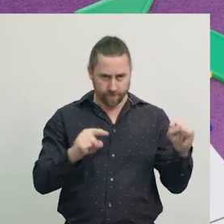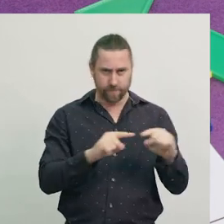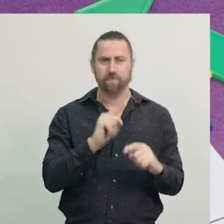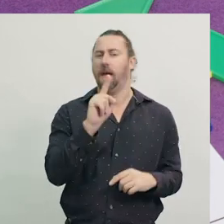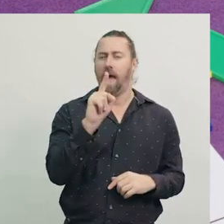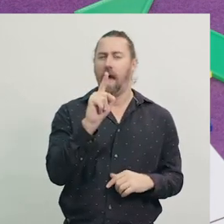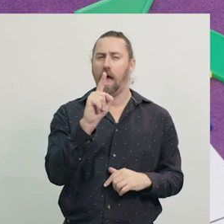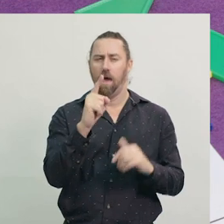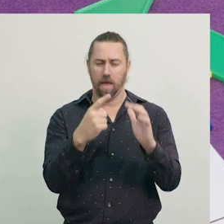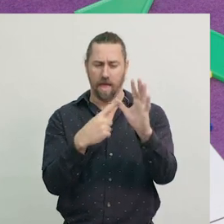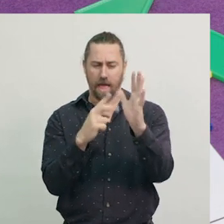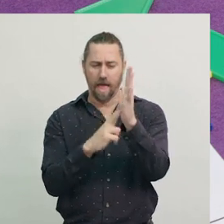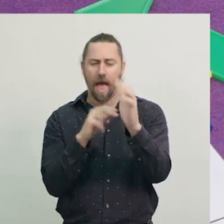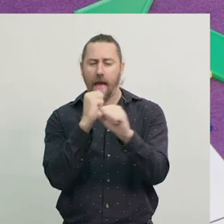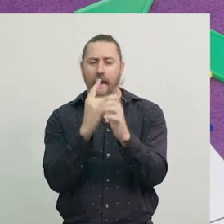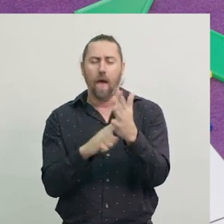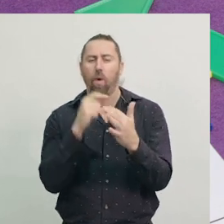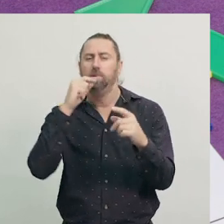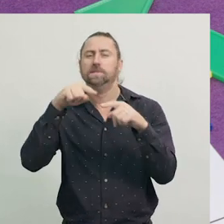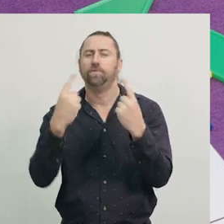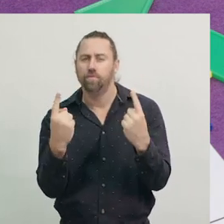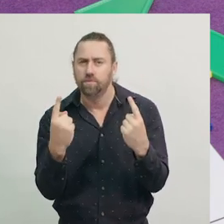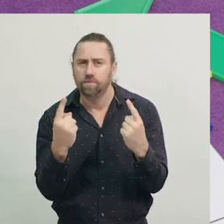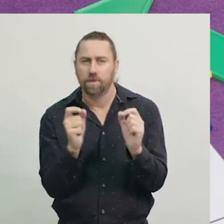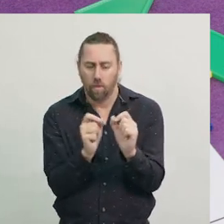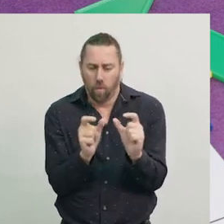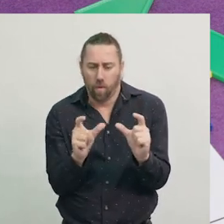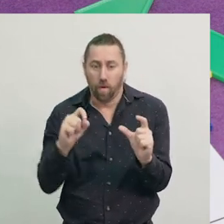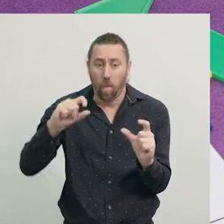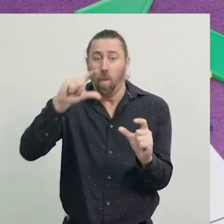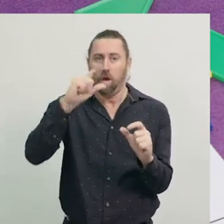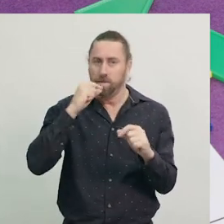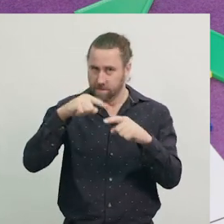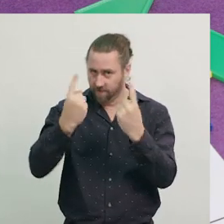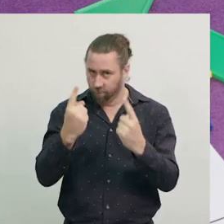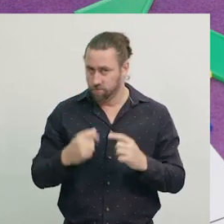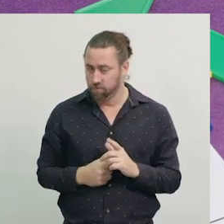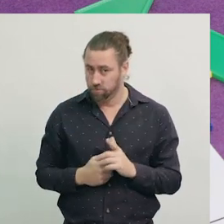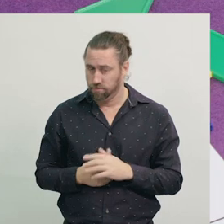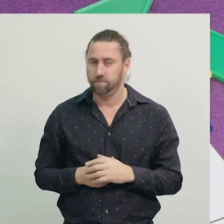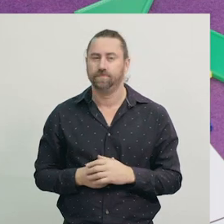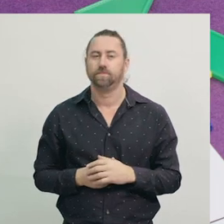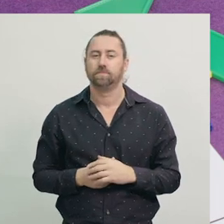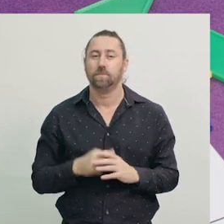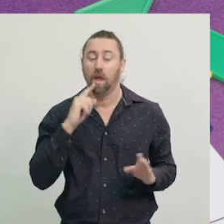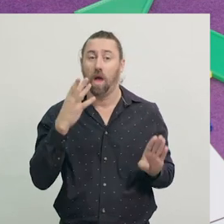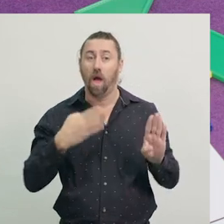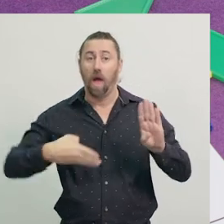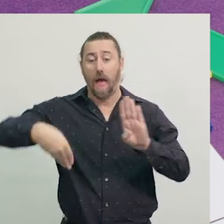Right. But the angles are different, and the length of the sides is different.